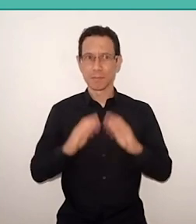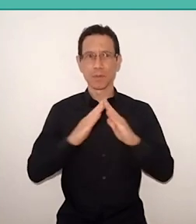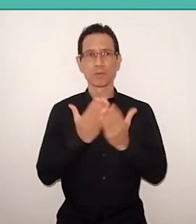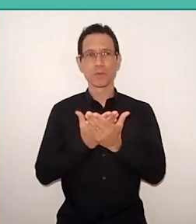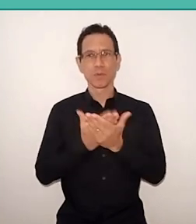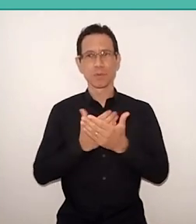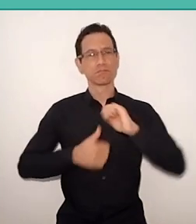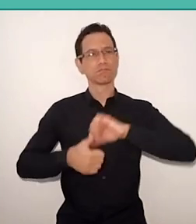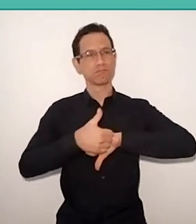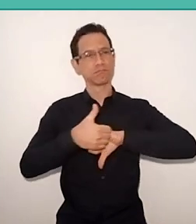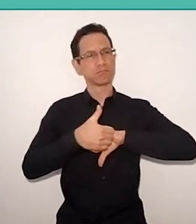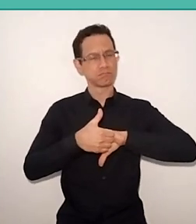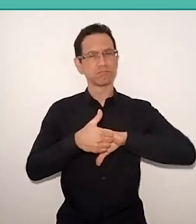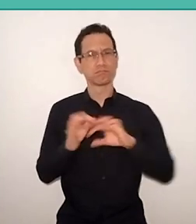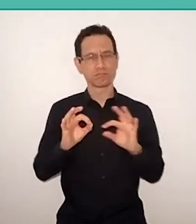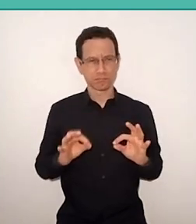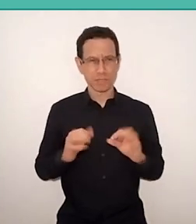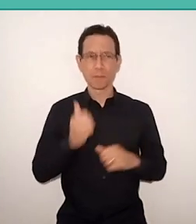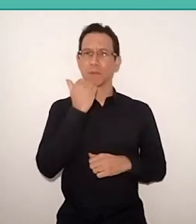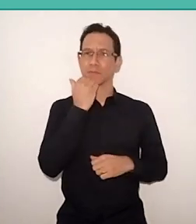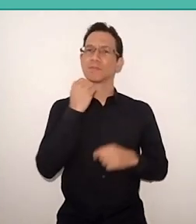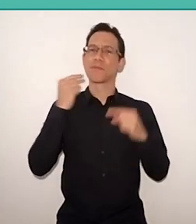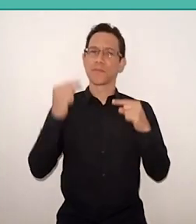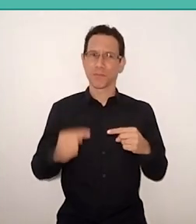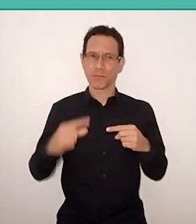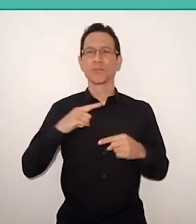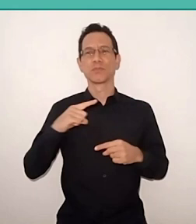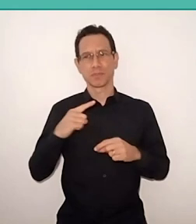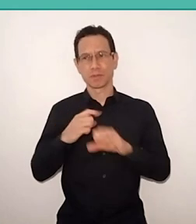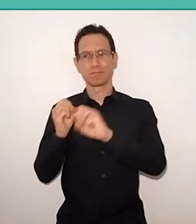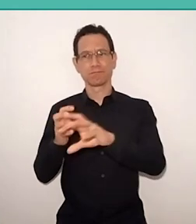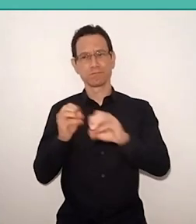current challenges in education, the role of reading in this context.